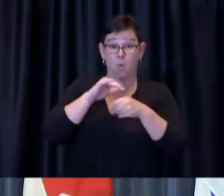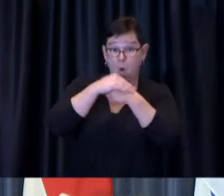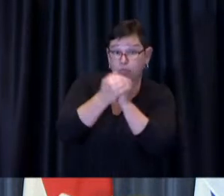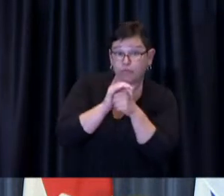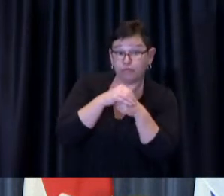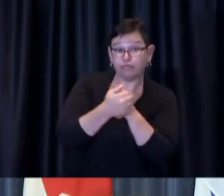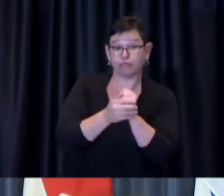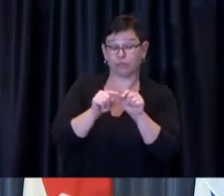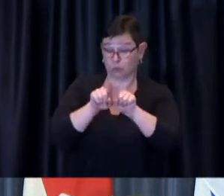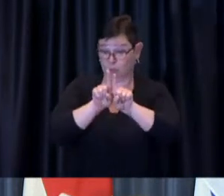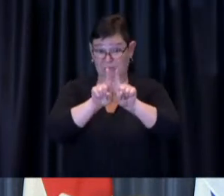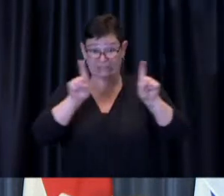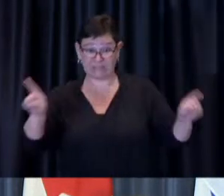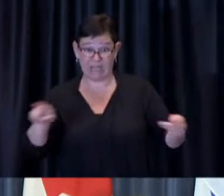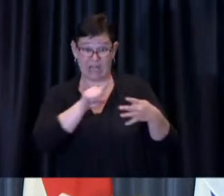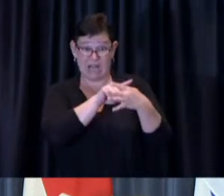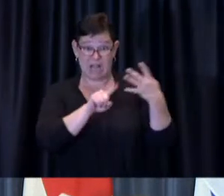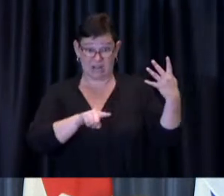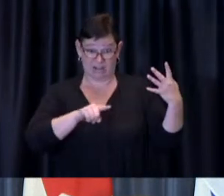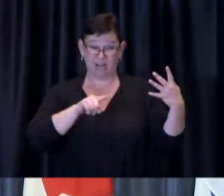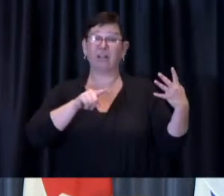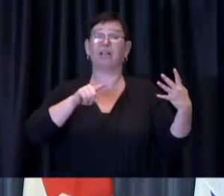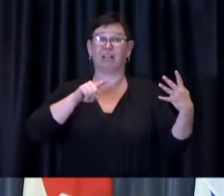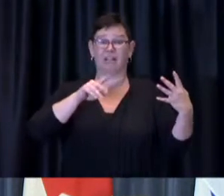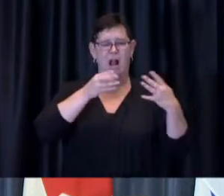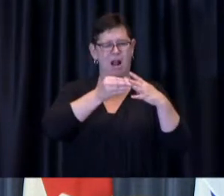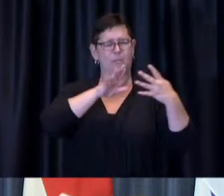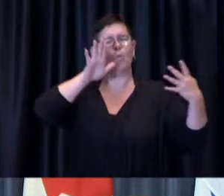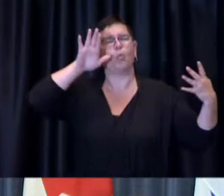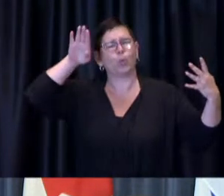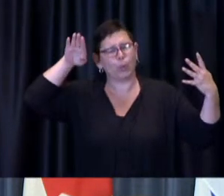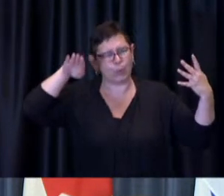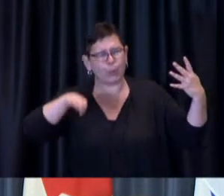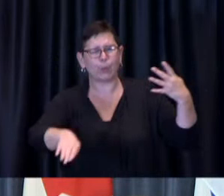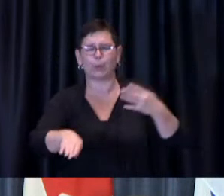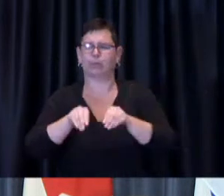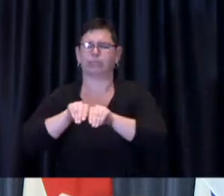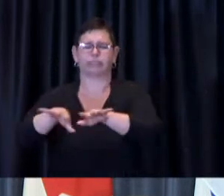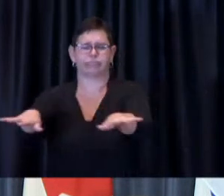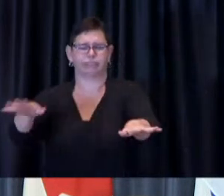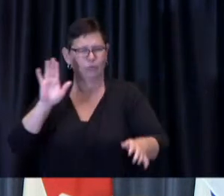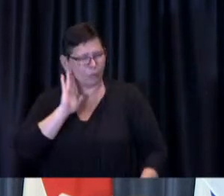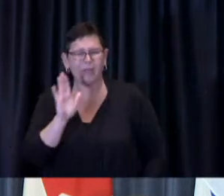transmission reducing measures protective measures like wearing a mask like staying home when you're